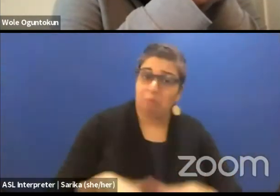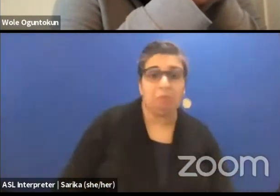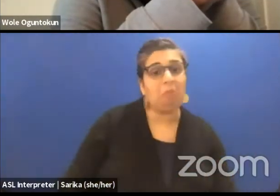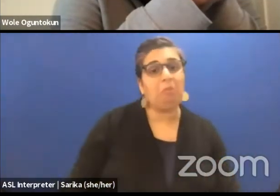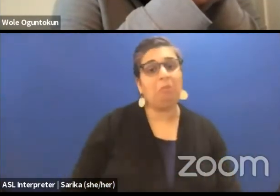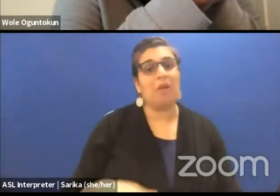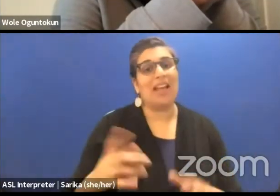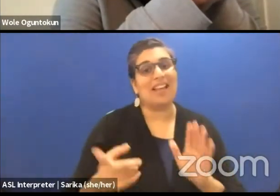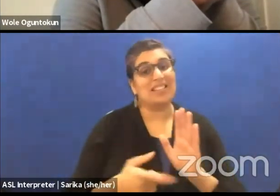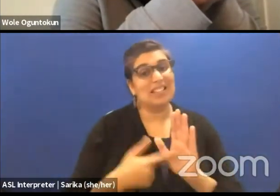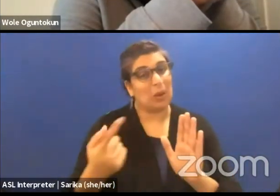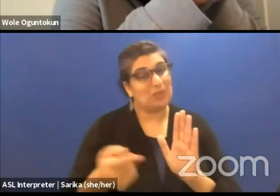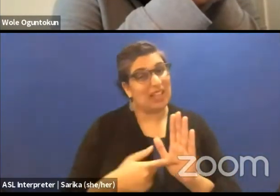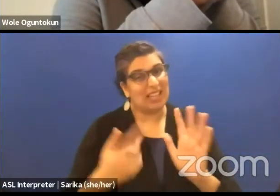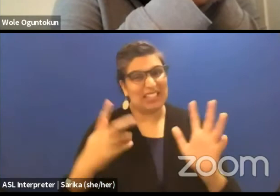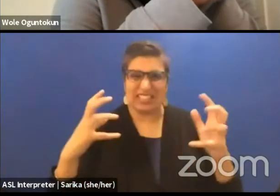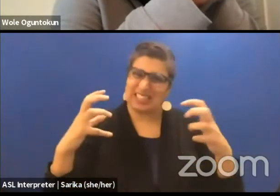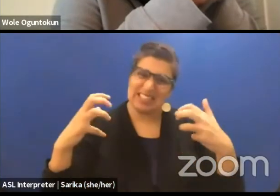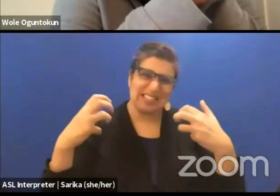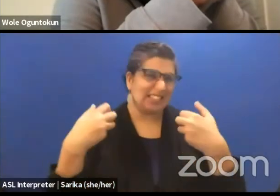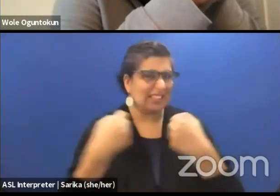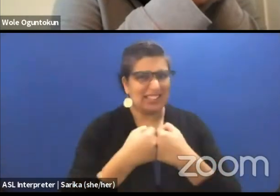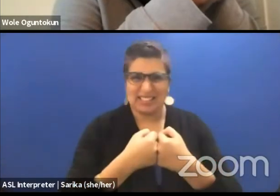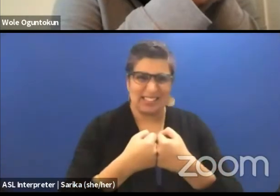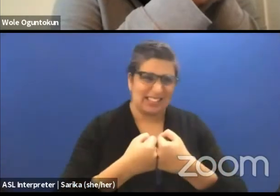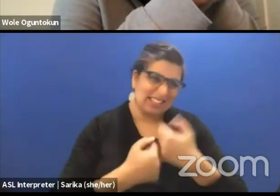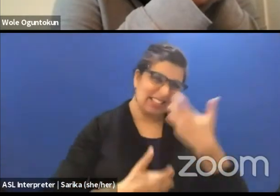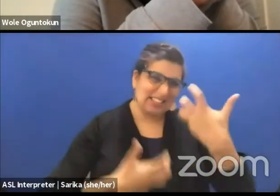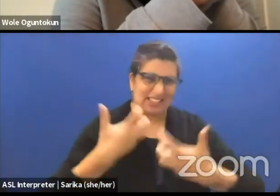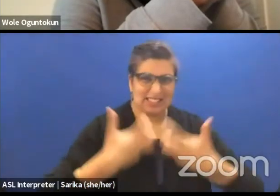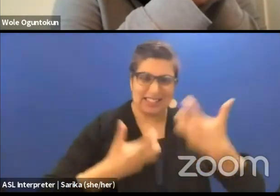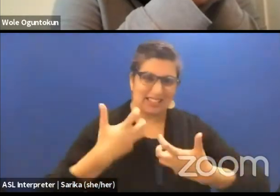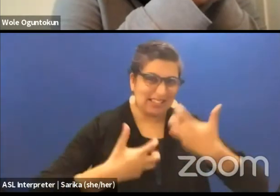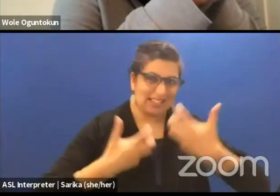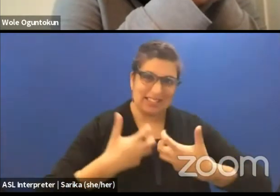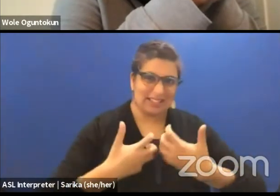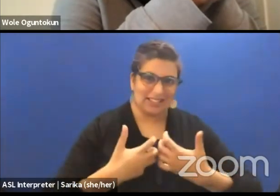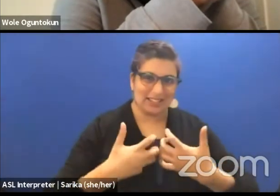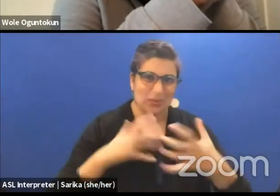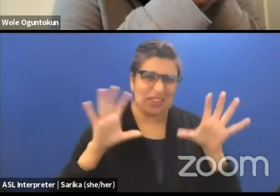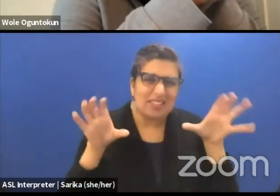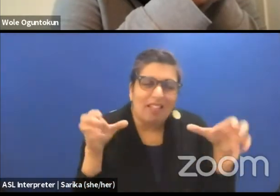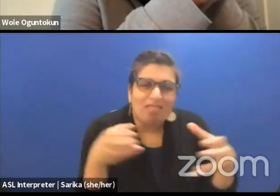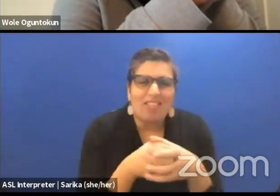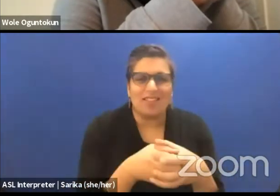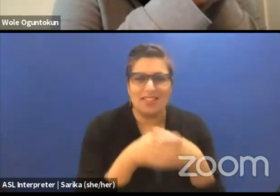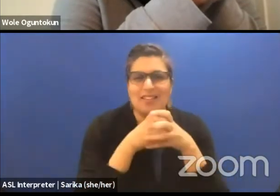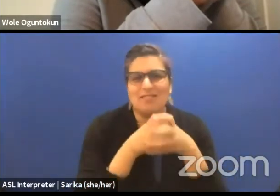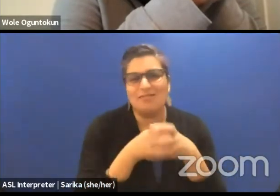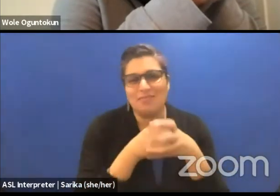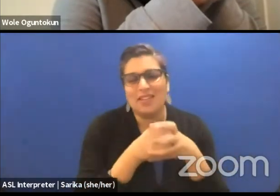And sometimes they come in and they are totally destabilized with this very collective authorship.